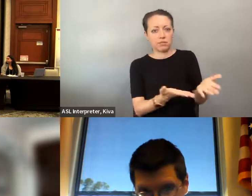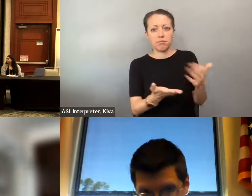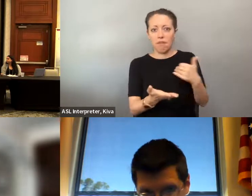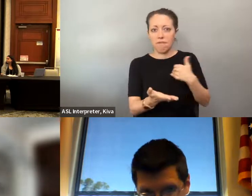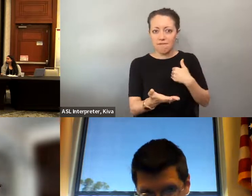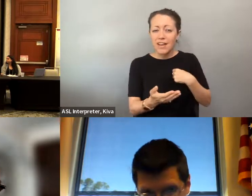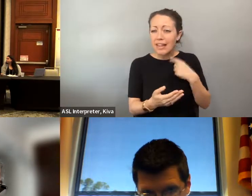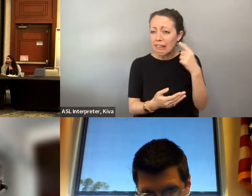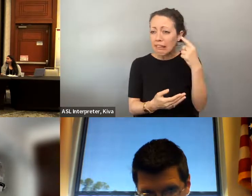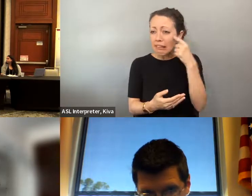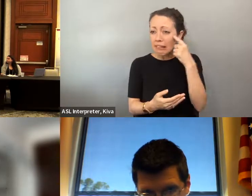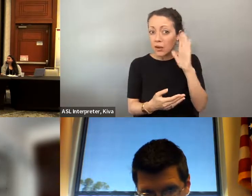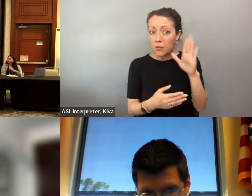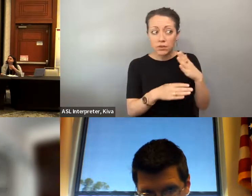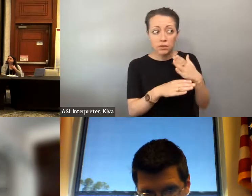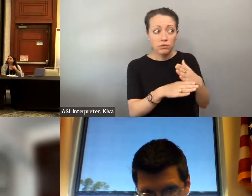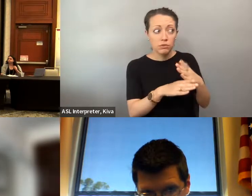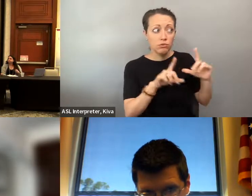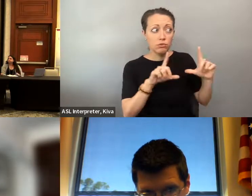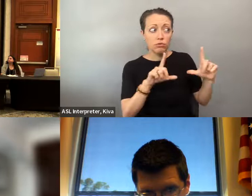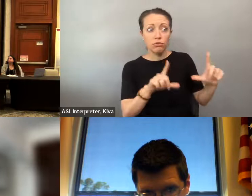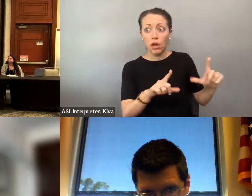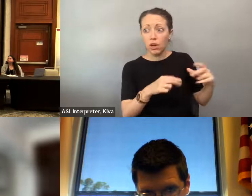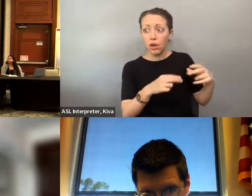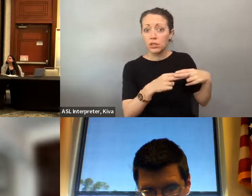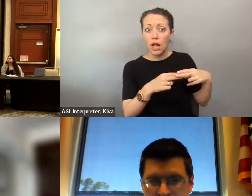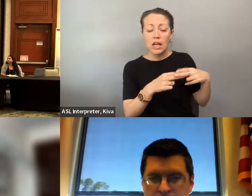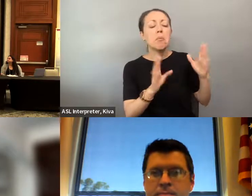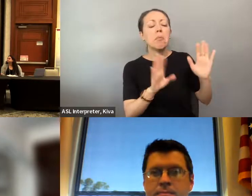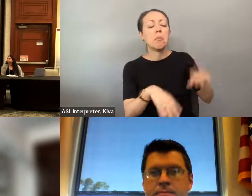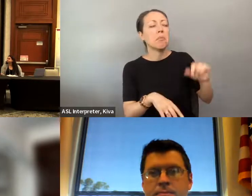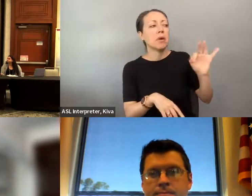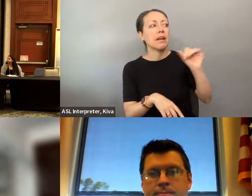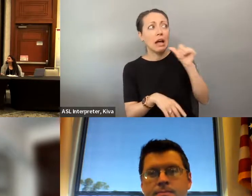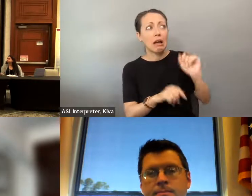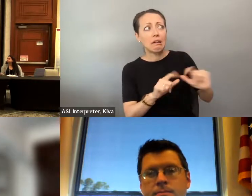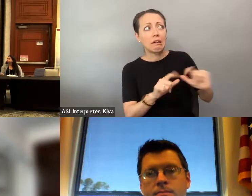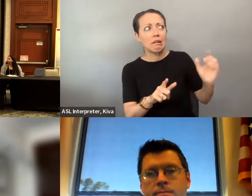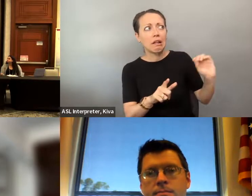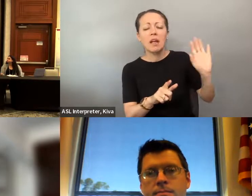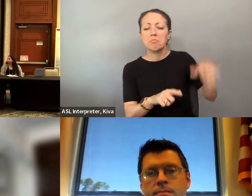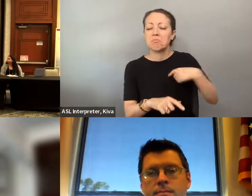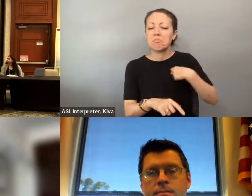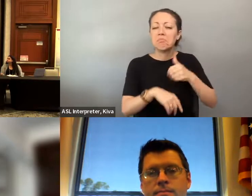centers from around the state of Florida, so all 67 counties are represented, and I think there might a PowerPoint that' s going to be popped up. If not, I can certainly send zoom this morning we have 15 centers from around the State of Florida, so all 67 counties represented, and I think there might be a Powerpoint that's going to be popped up if not I can certainly send you all a map of in person people